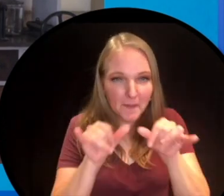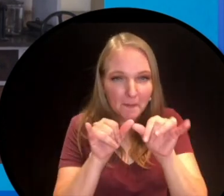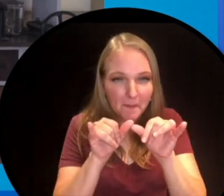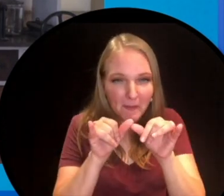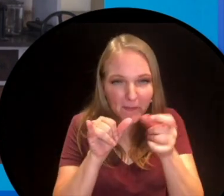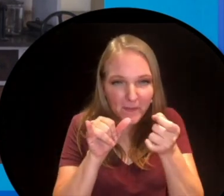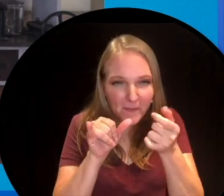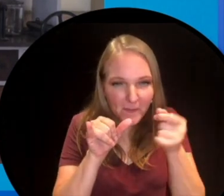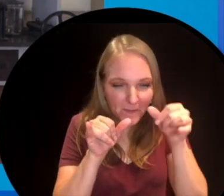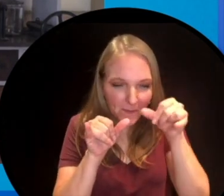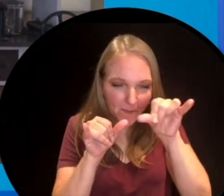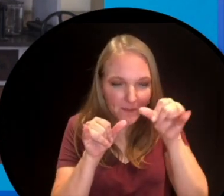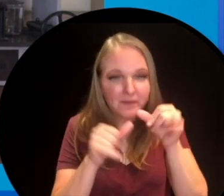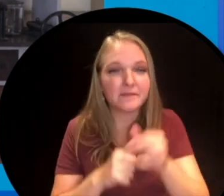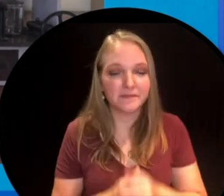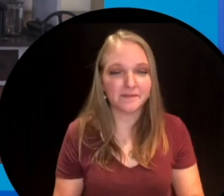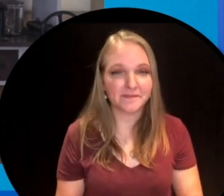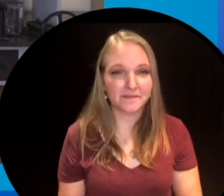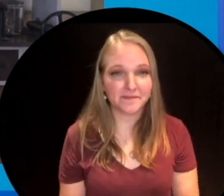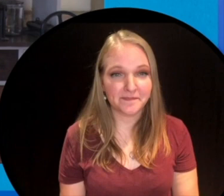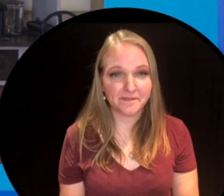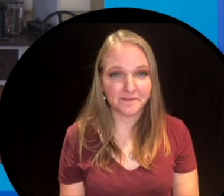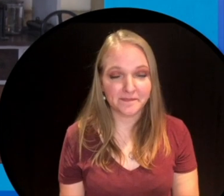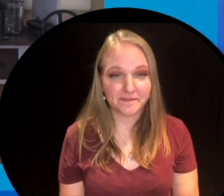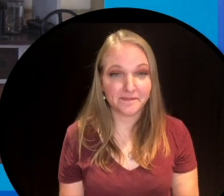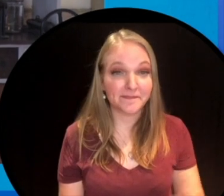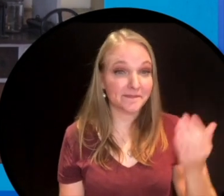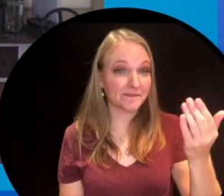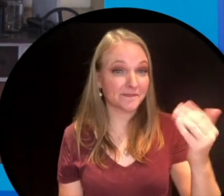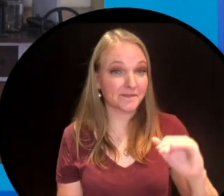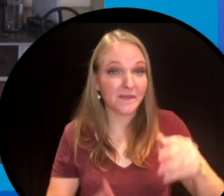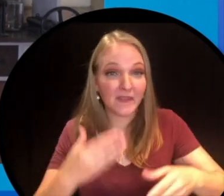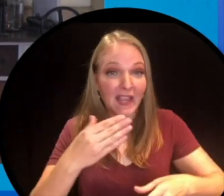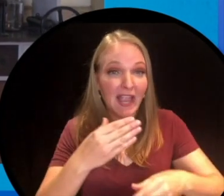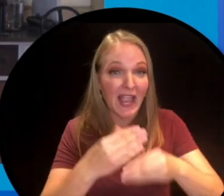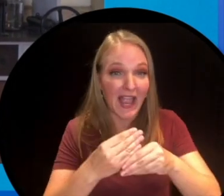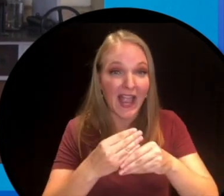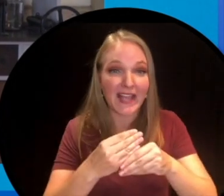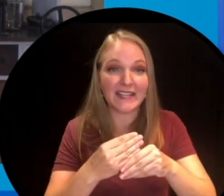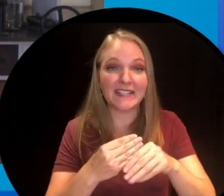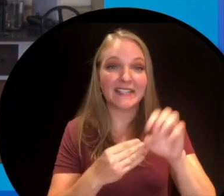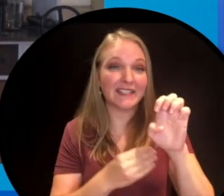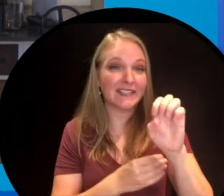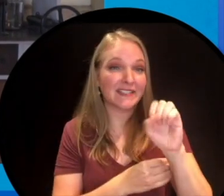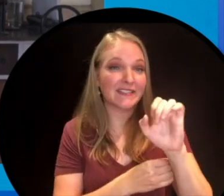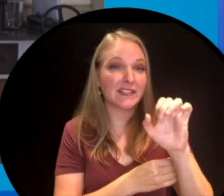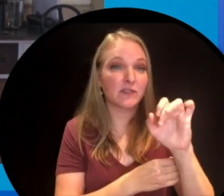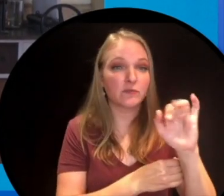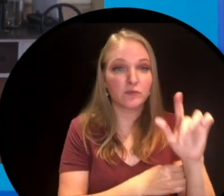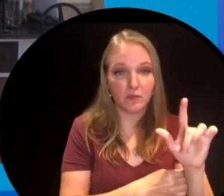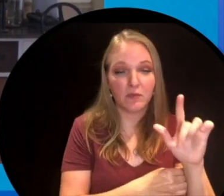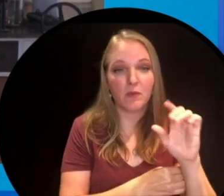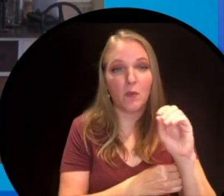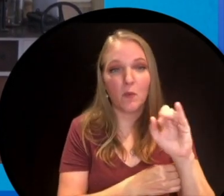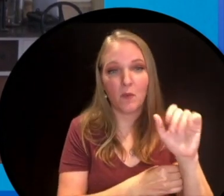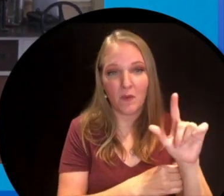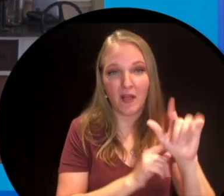too. I'm measuring it out. Just going to pour that in. Now we're going to add the essential oils and